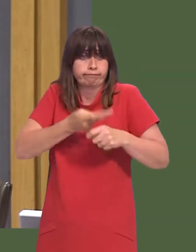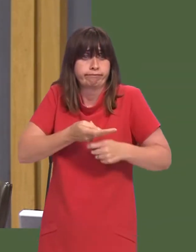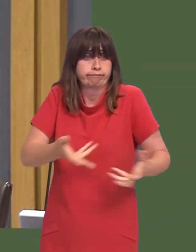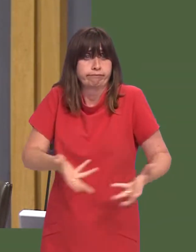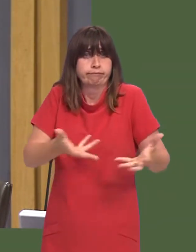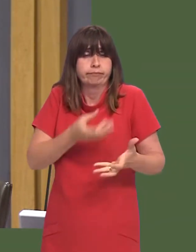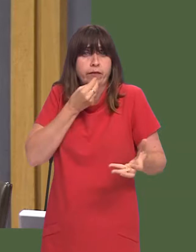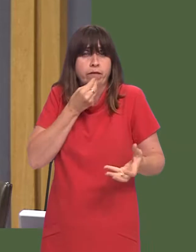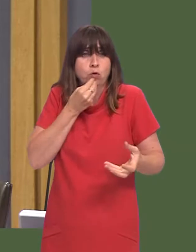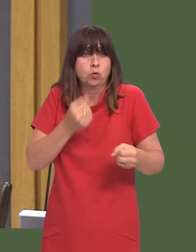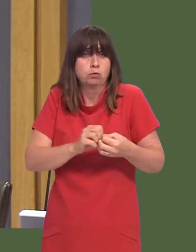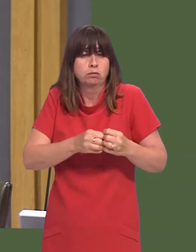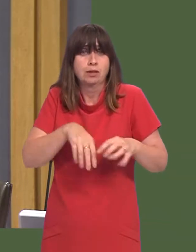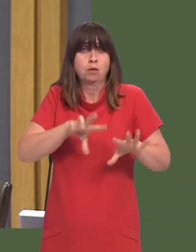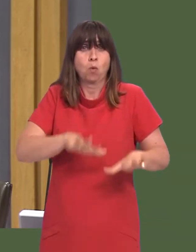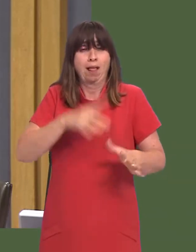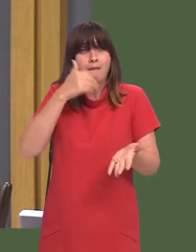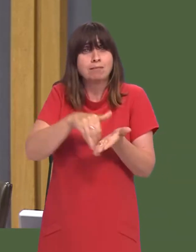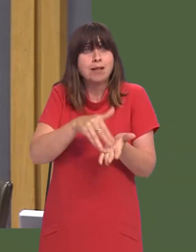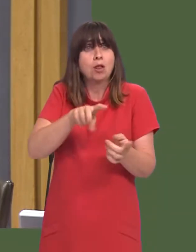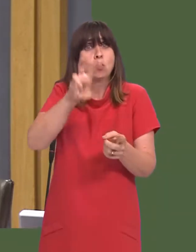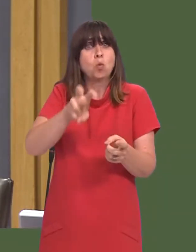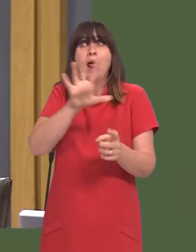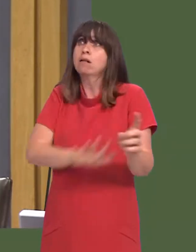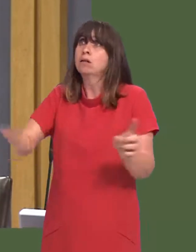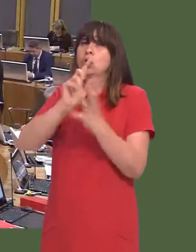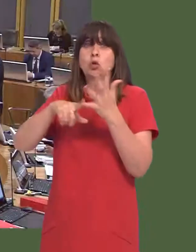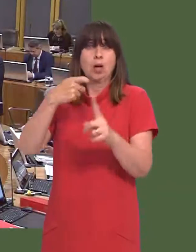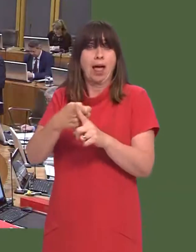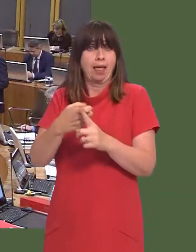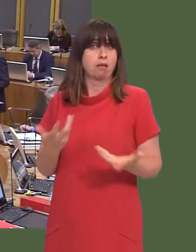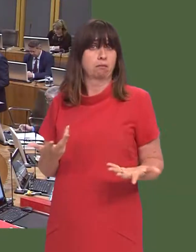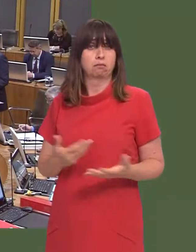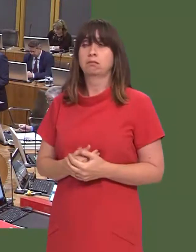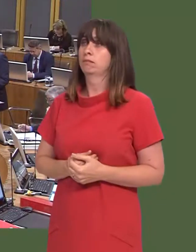a reliable way to Welsh supermarkets and supermarkets across the UK.